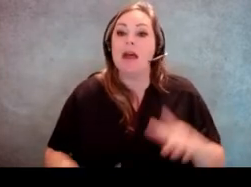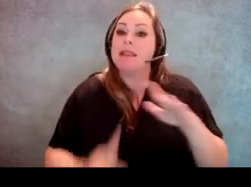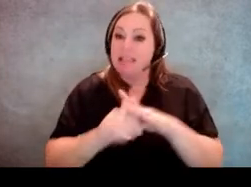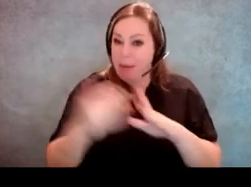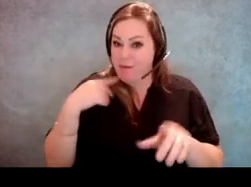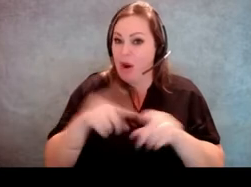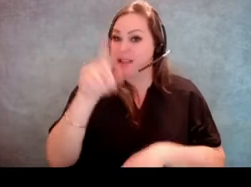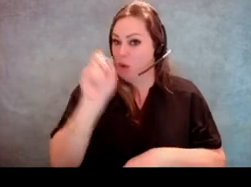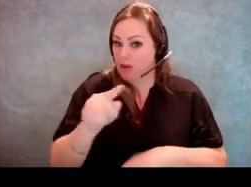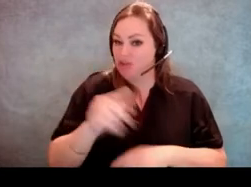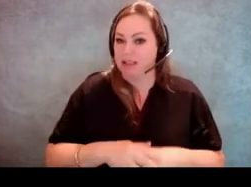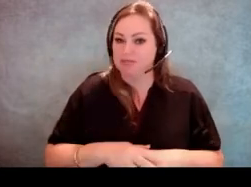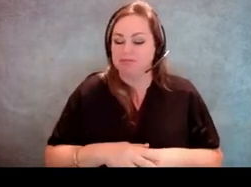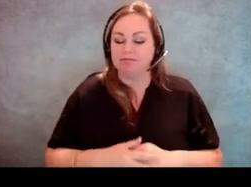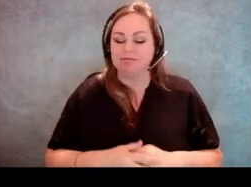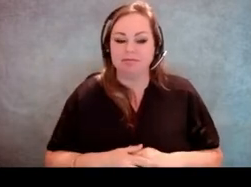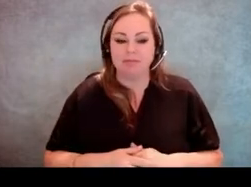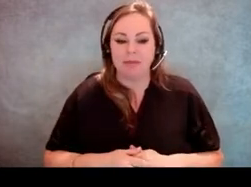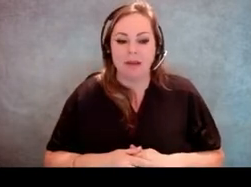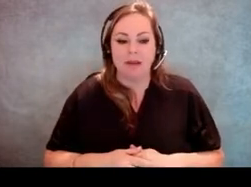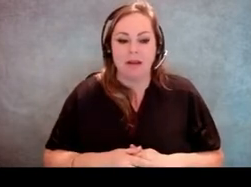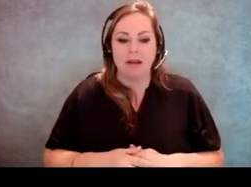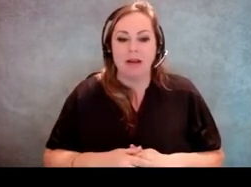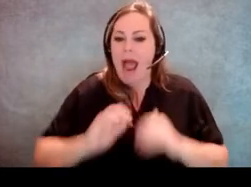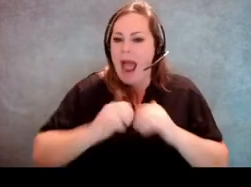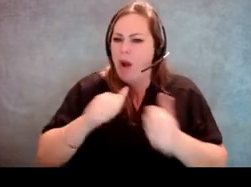This comes up as a question sometimes on how to address this.